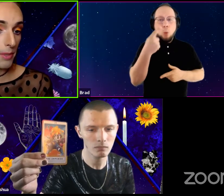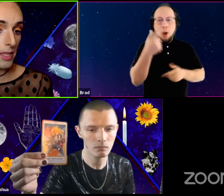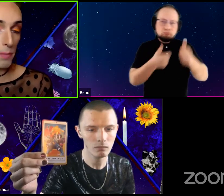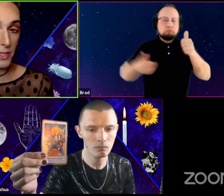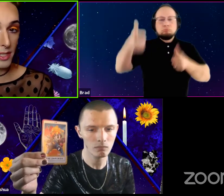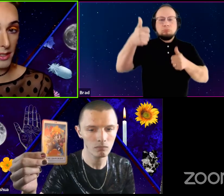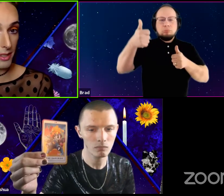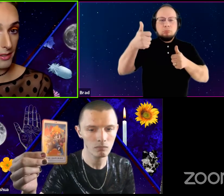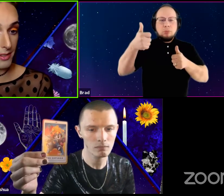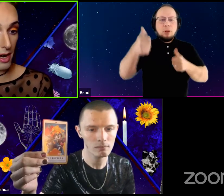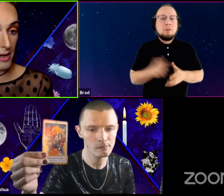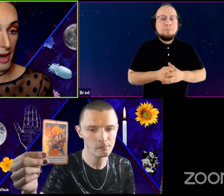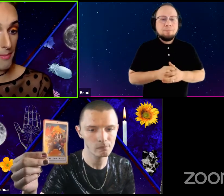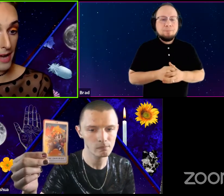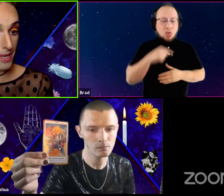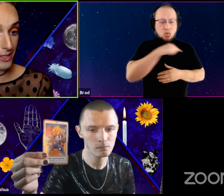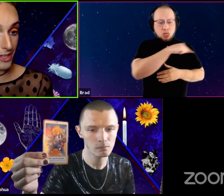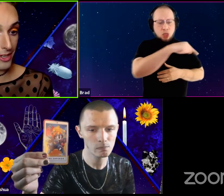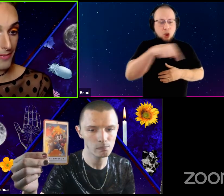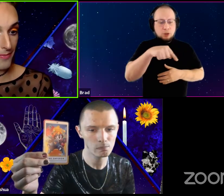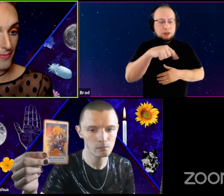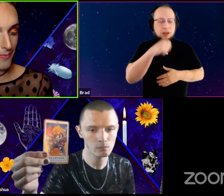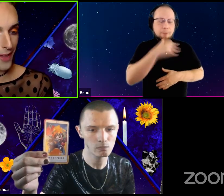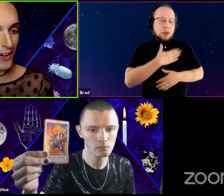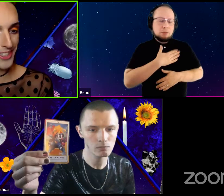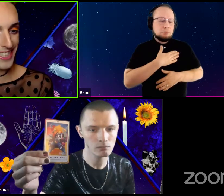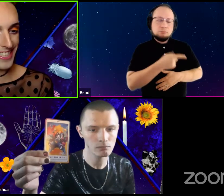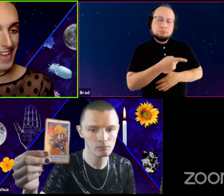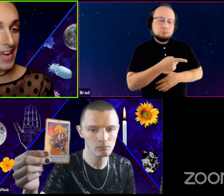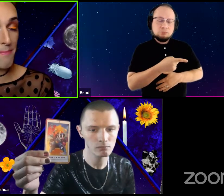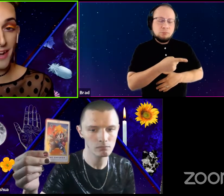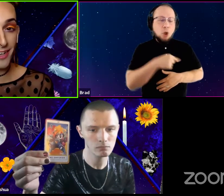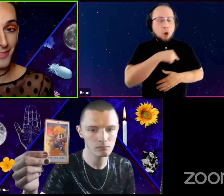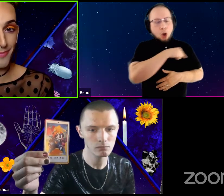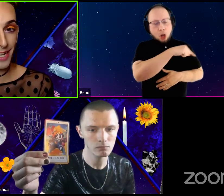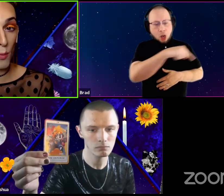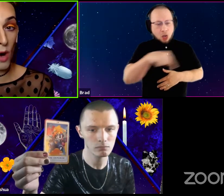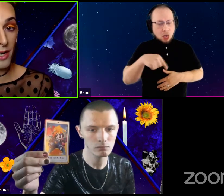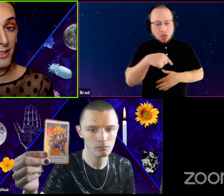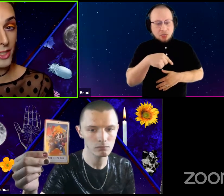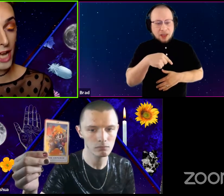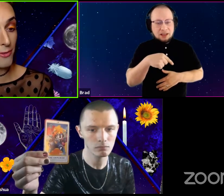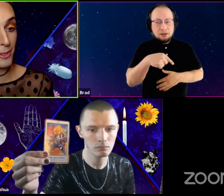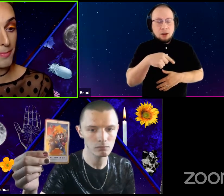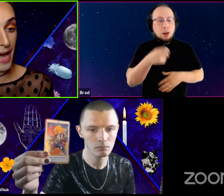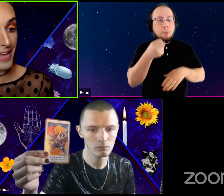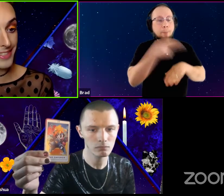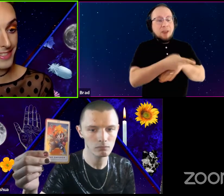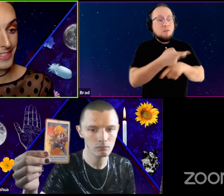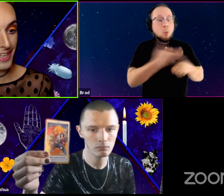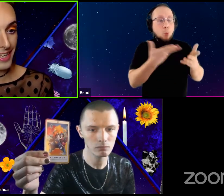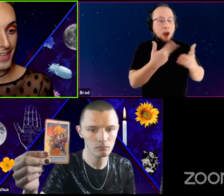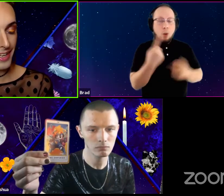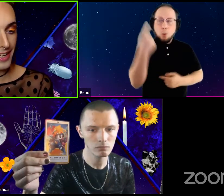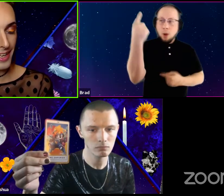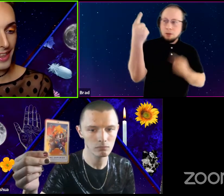but these particulars are not my measure. All these, I better in one general best.